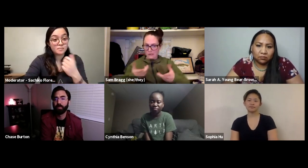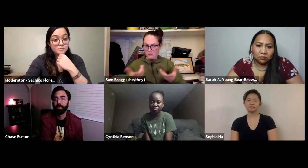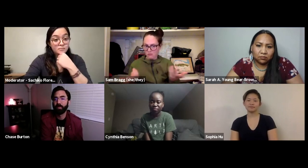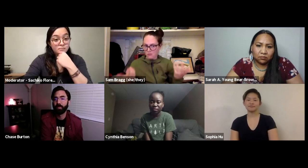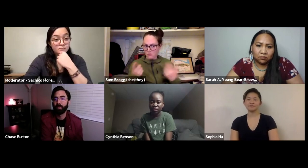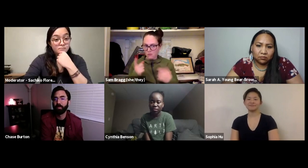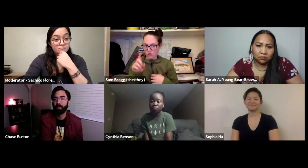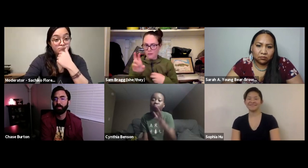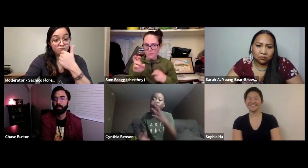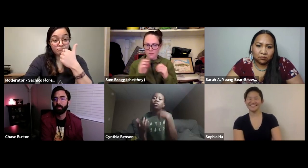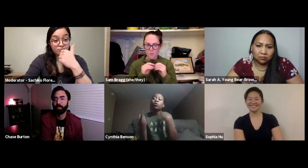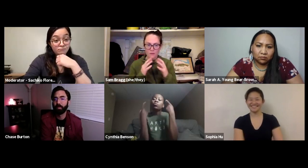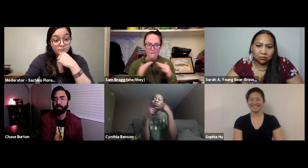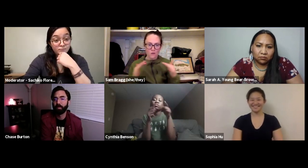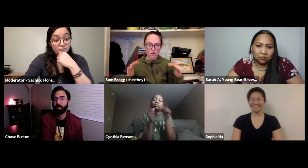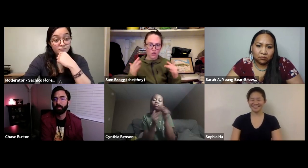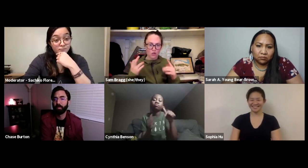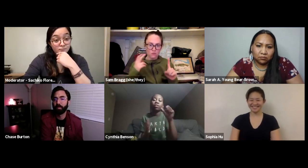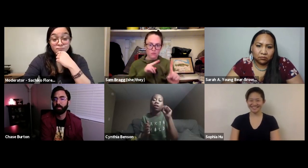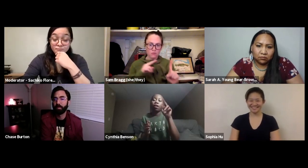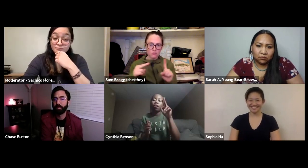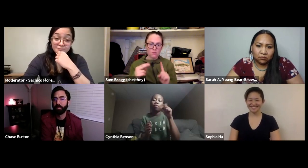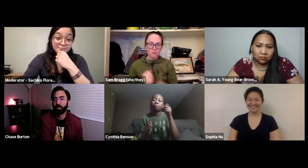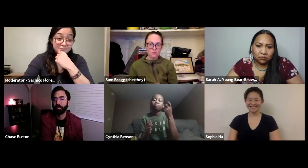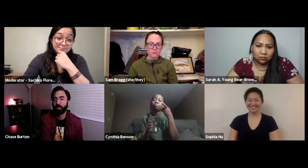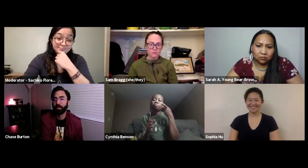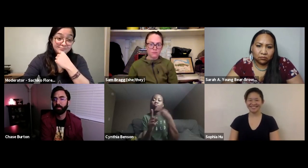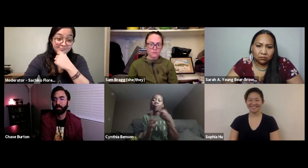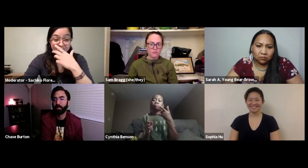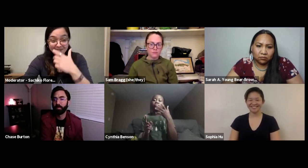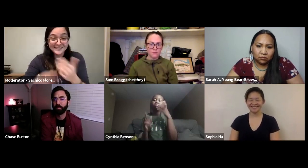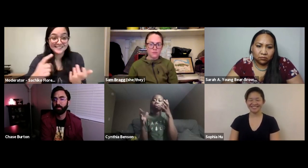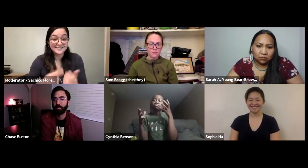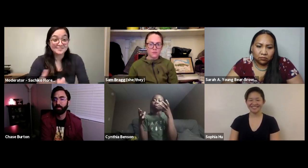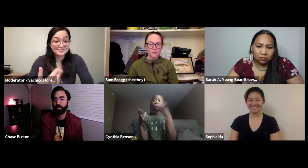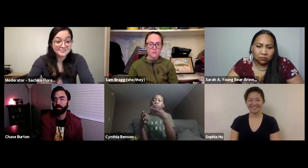I would just say that I would agree that we definitely have to have more diversity